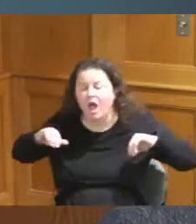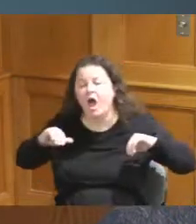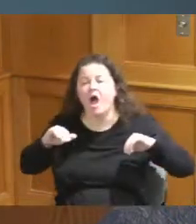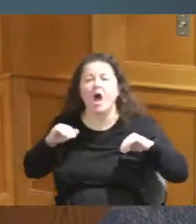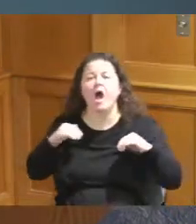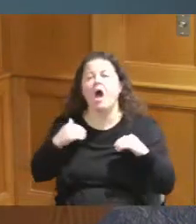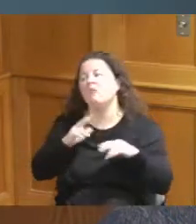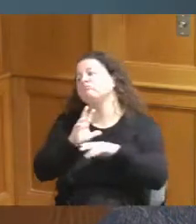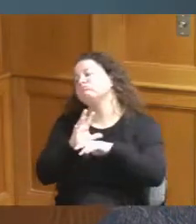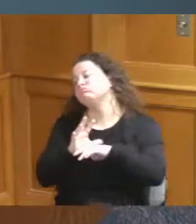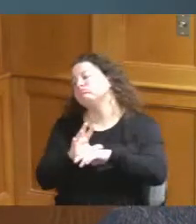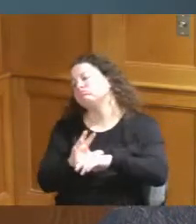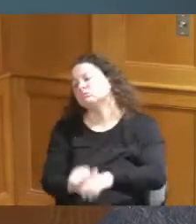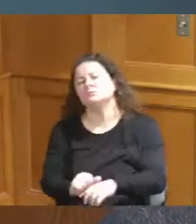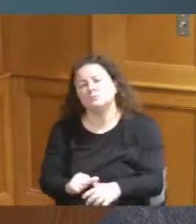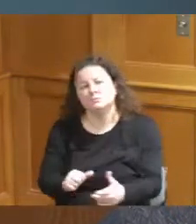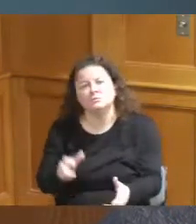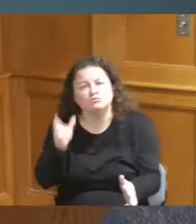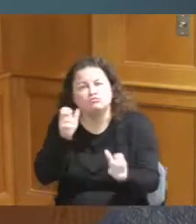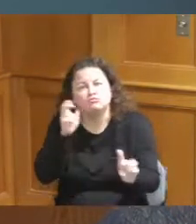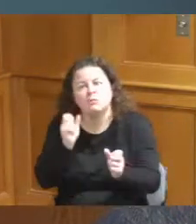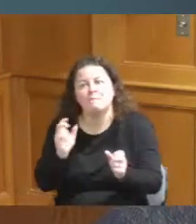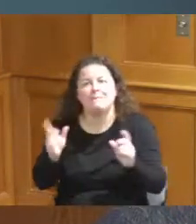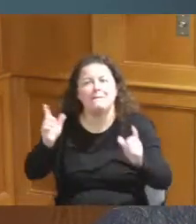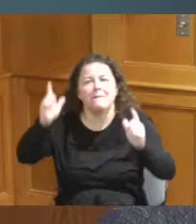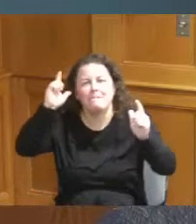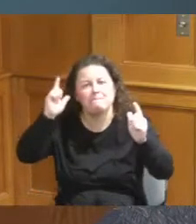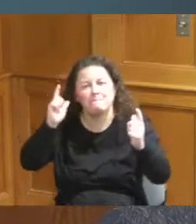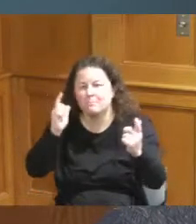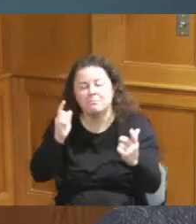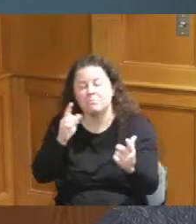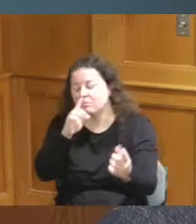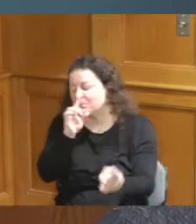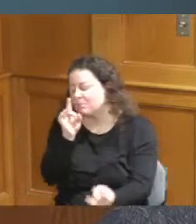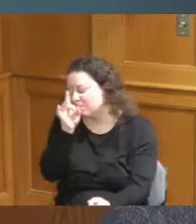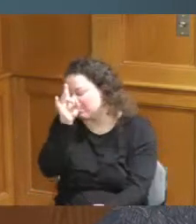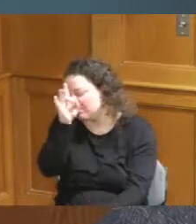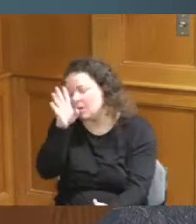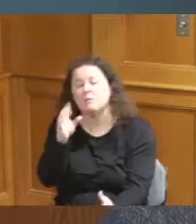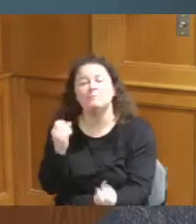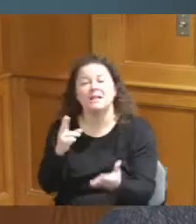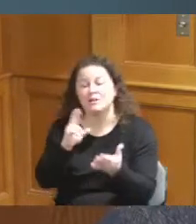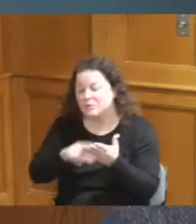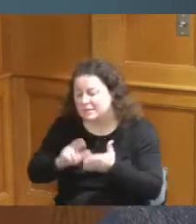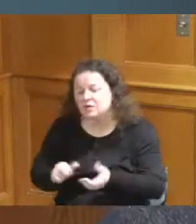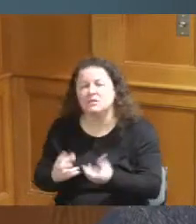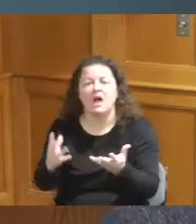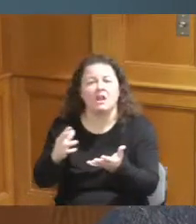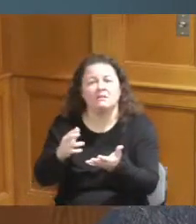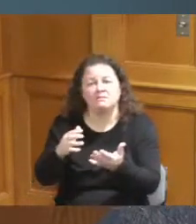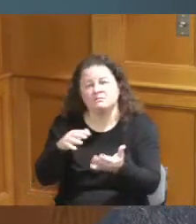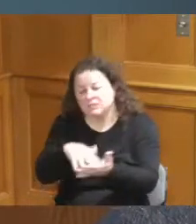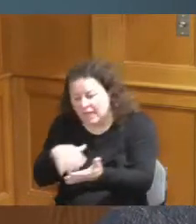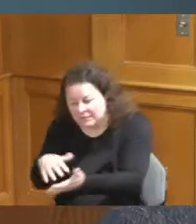do medical studies it is an atrocity now none of us who are elected both at the county or